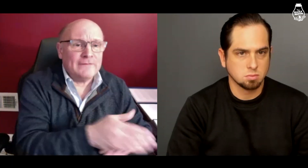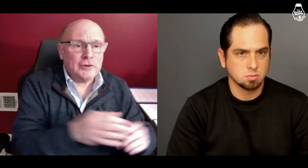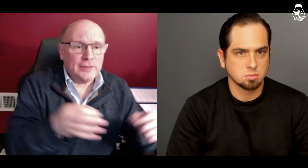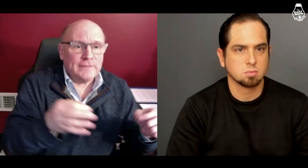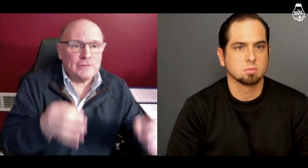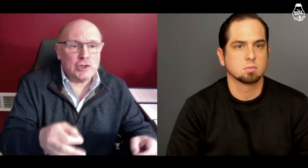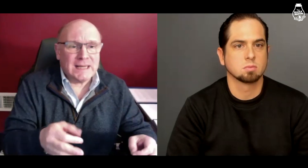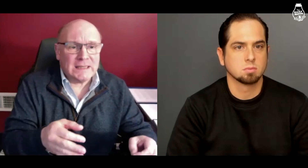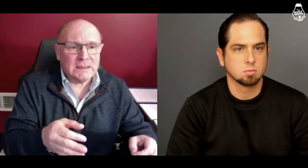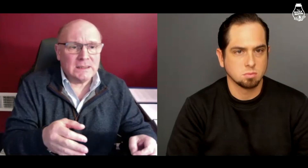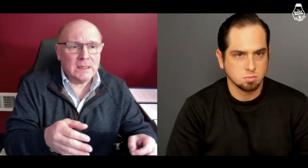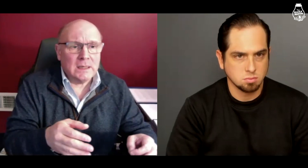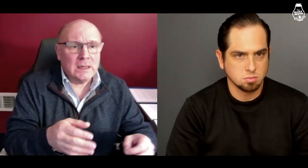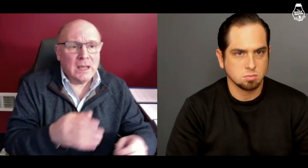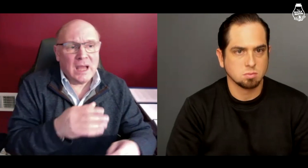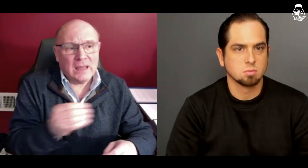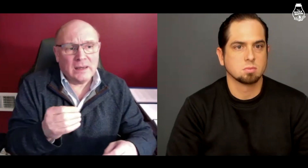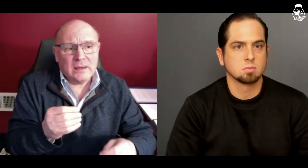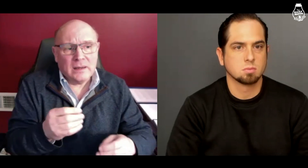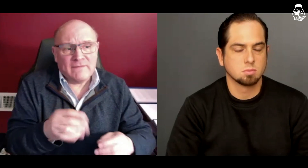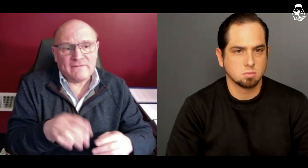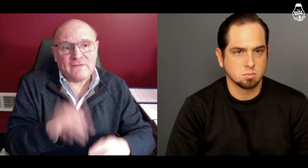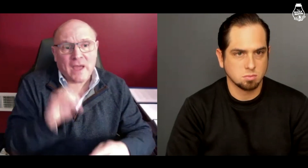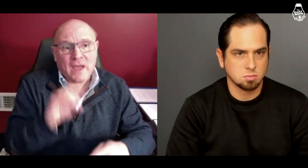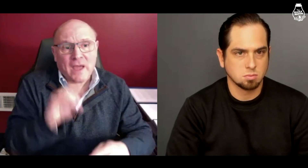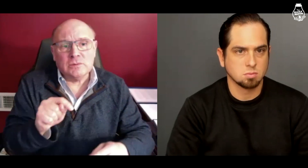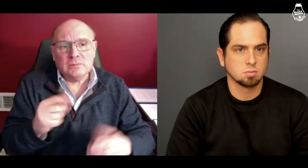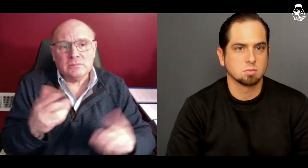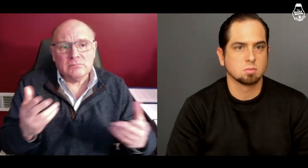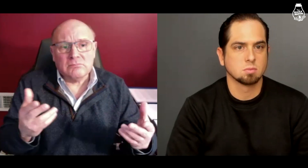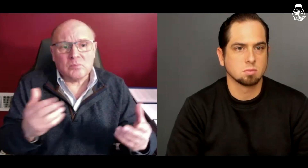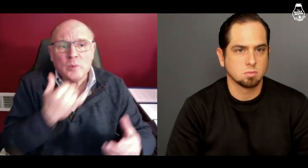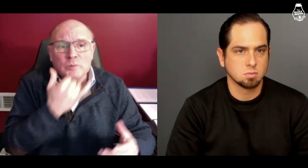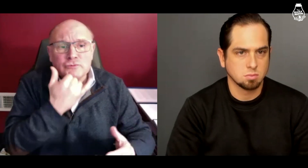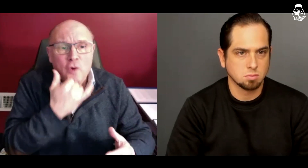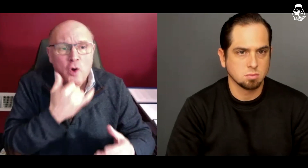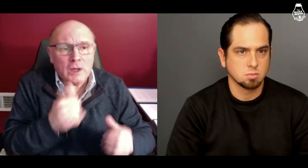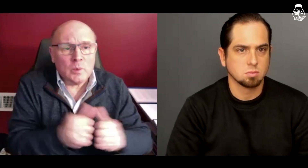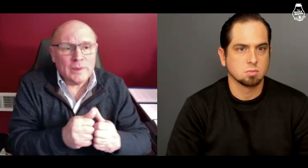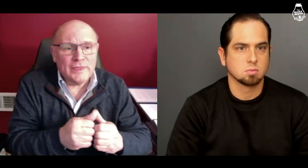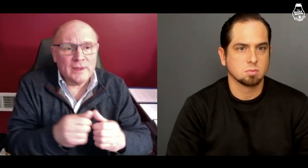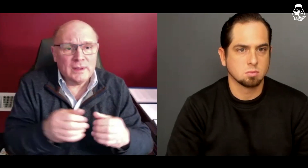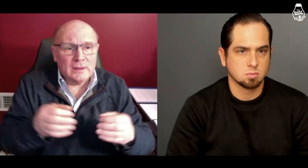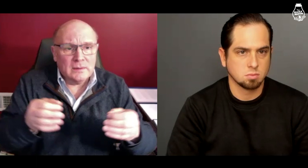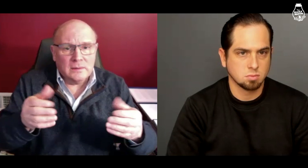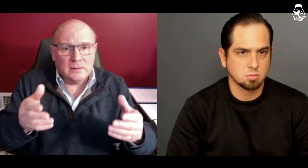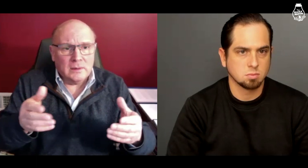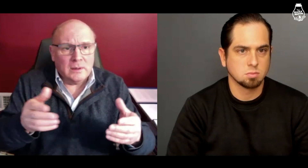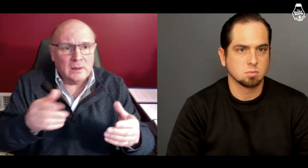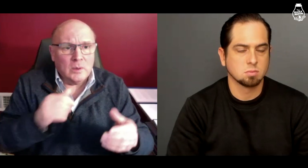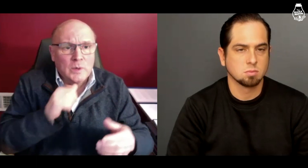the verdict and find out what went wrong,